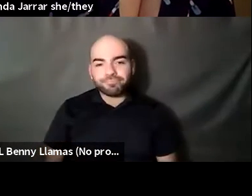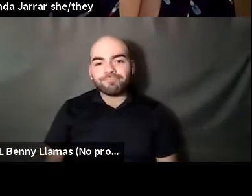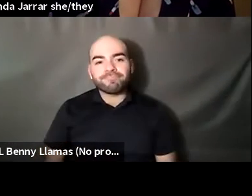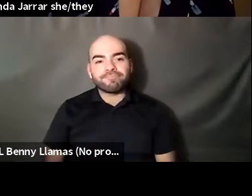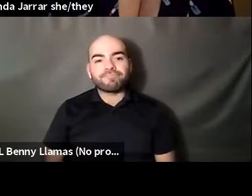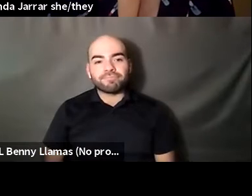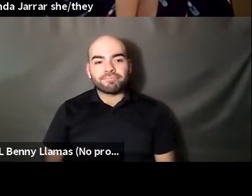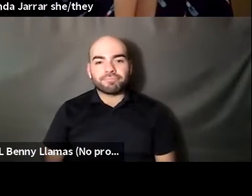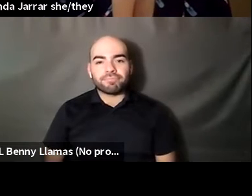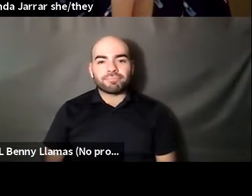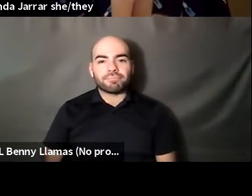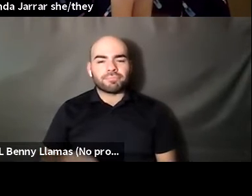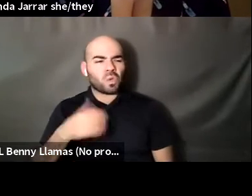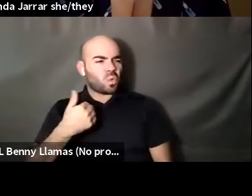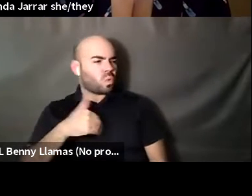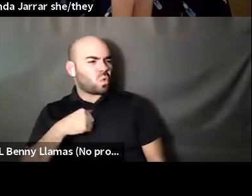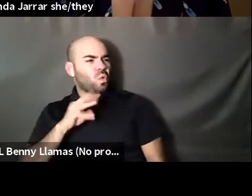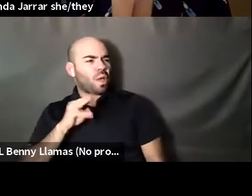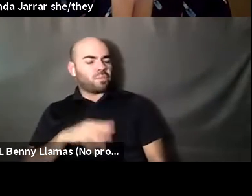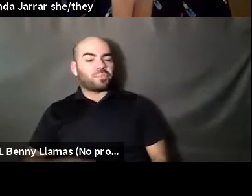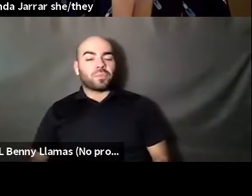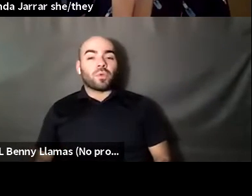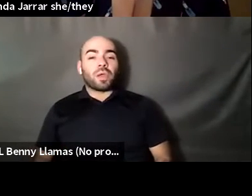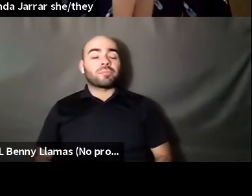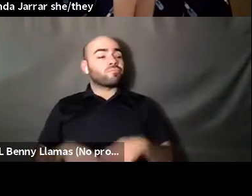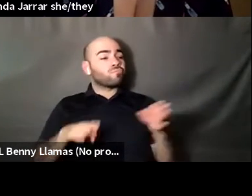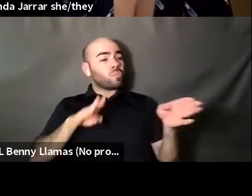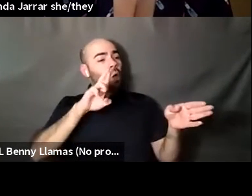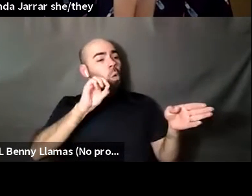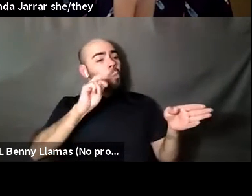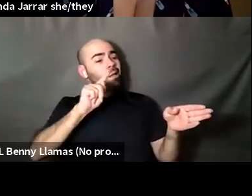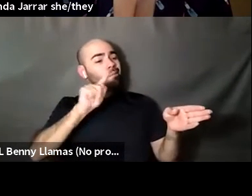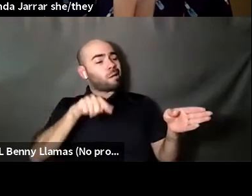Kenyon Farrow (he/him/his): Wow brought us. I want to ask you to follow up on kind of what you said in the beginning, around